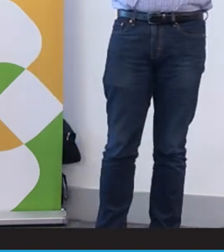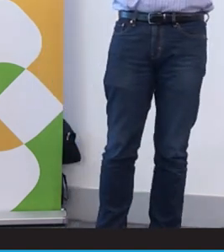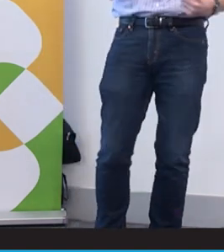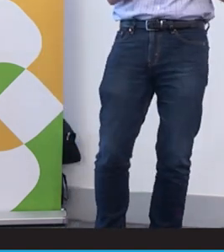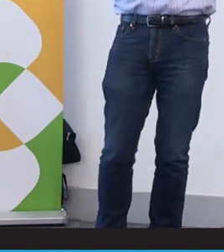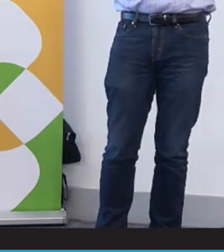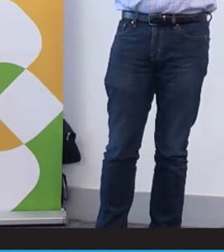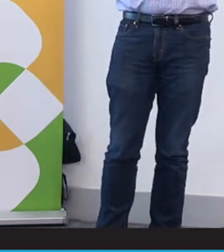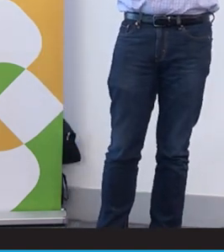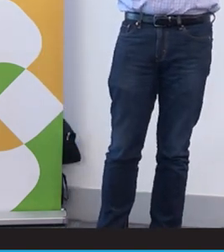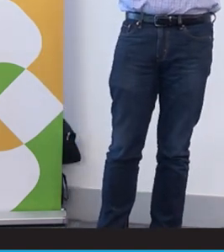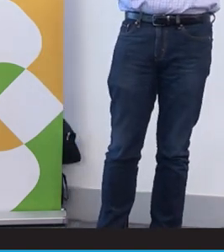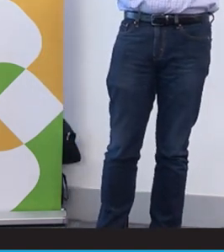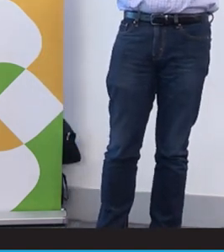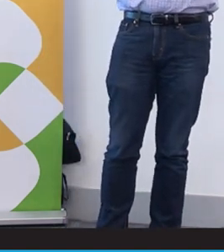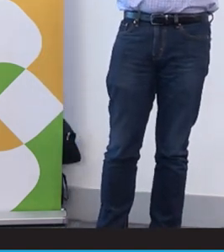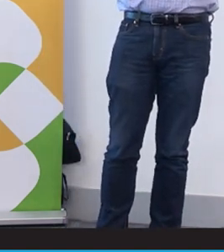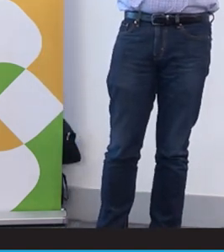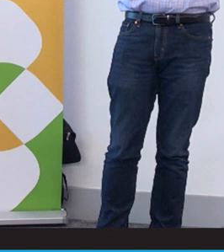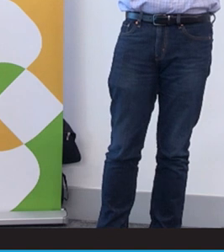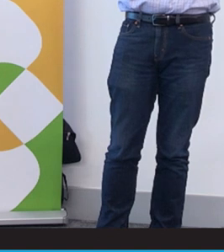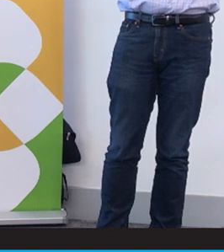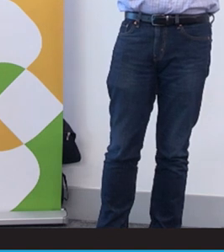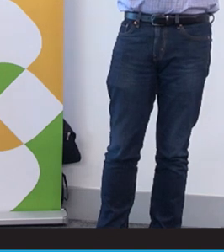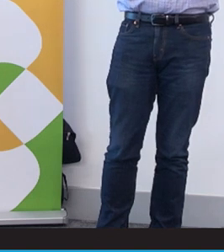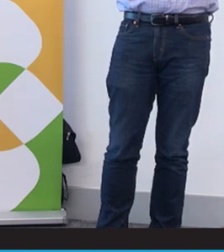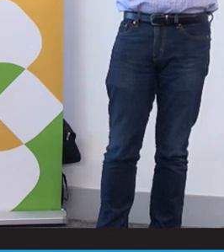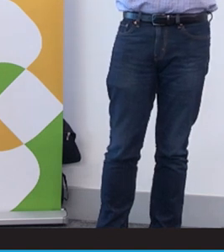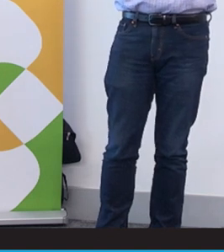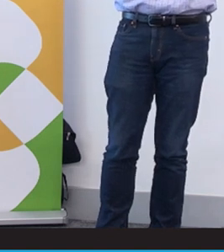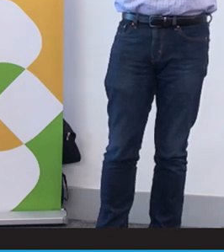If you were with Optus, you could only take someone on Optus. There was no into